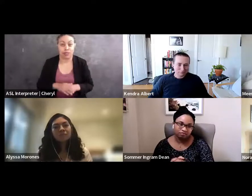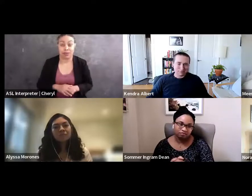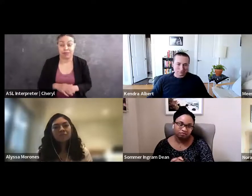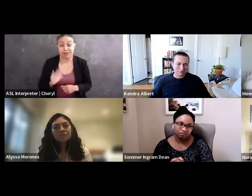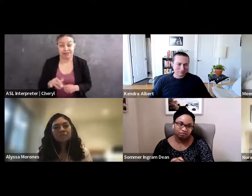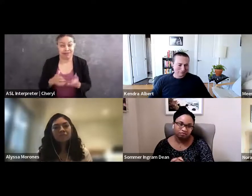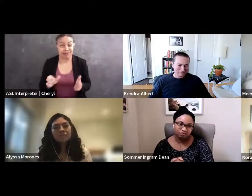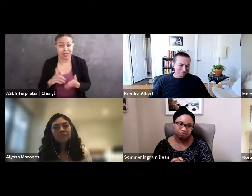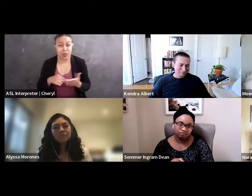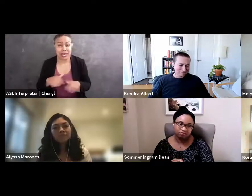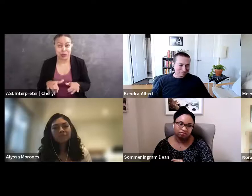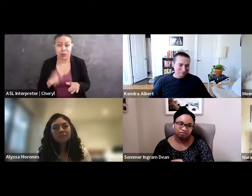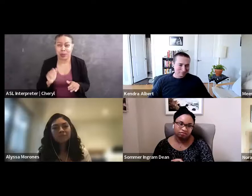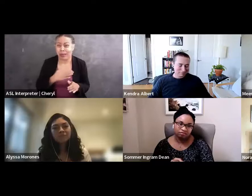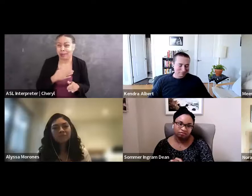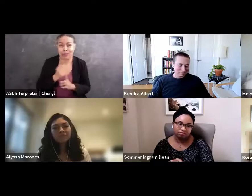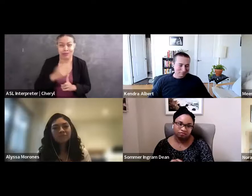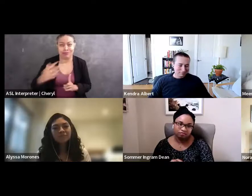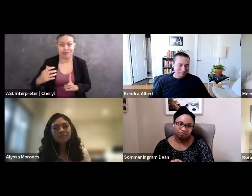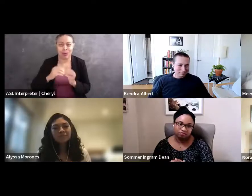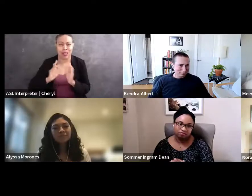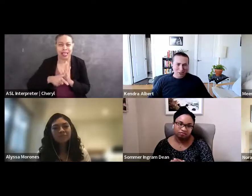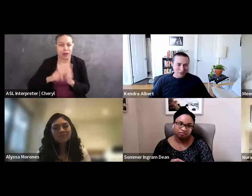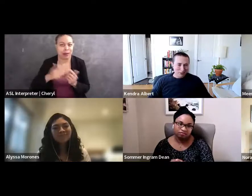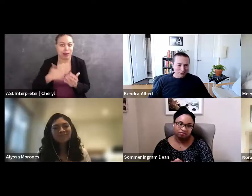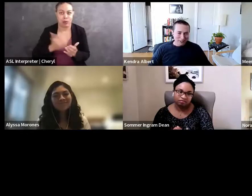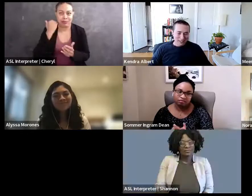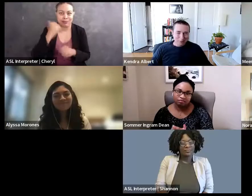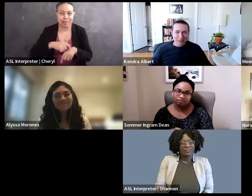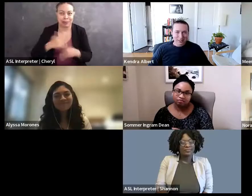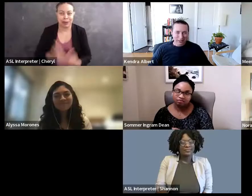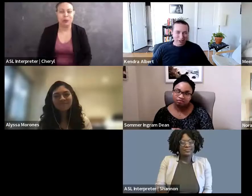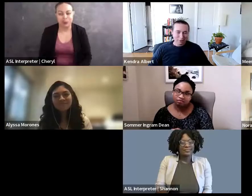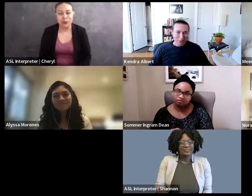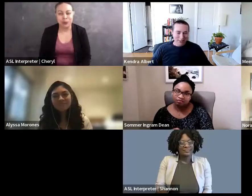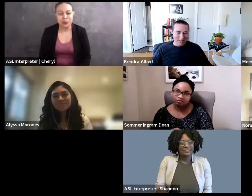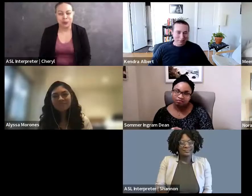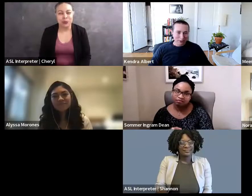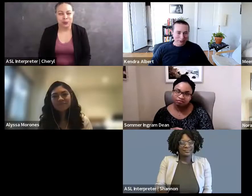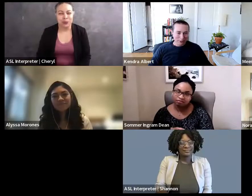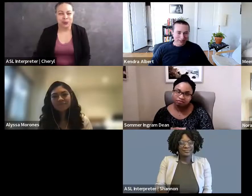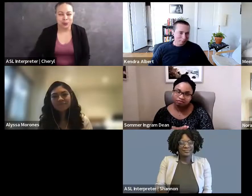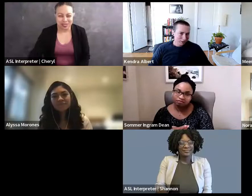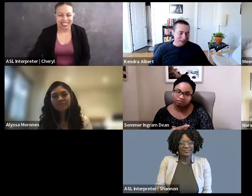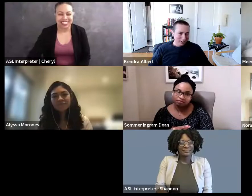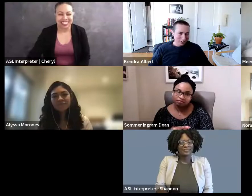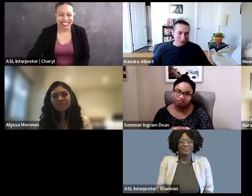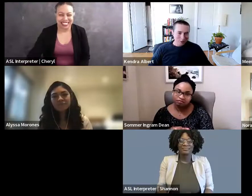I'm sure we can get into some more specifics later, but don't wanna take up too much time right now. No, that's perfect and I love what you said about not preventing a lawsuit